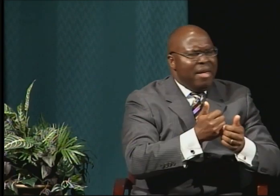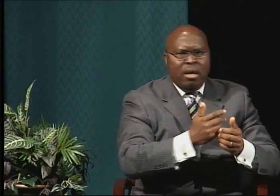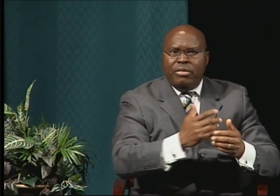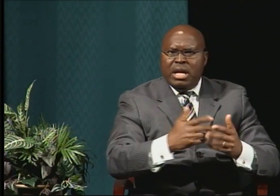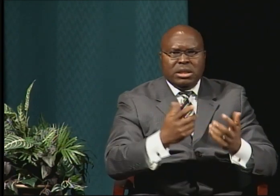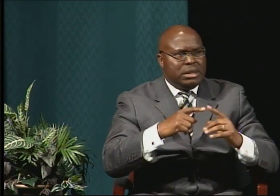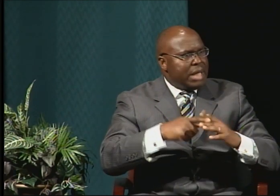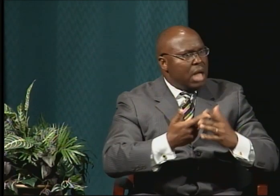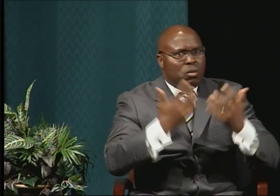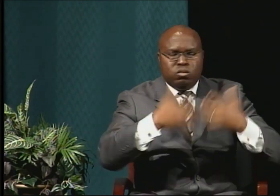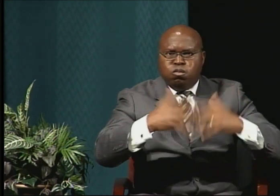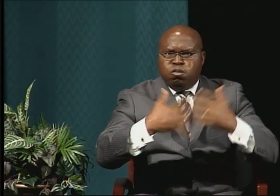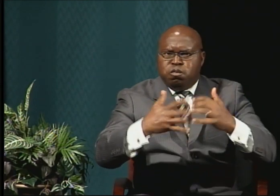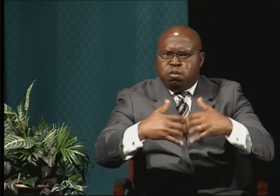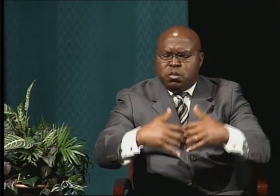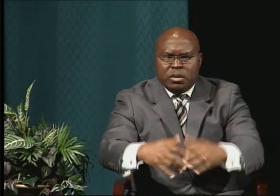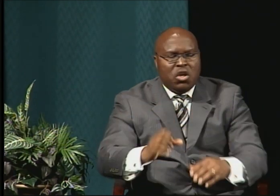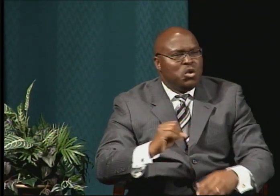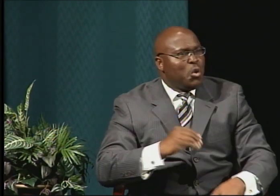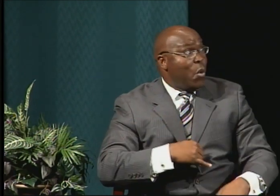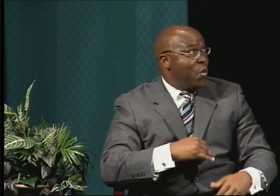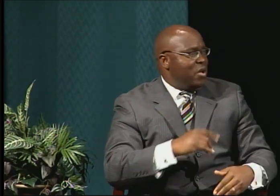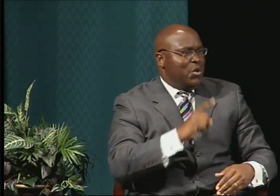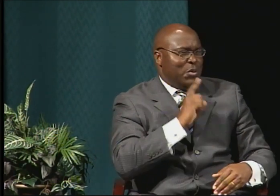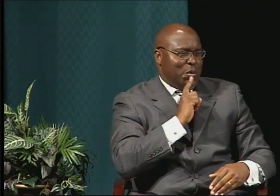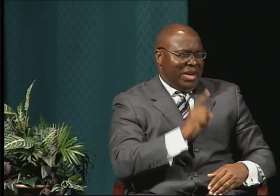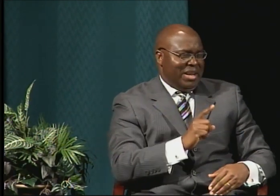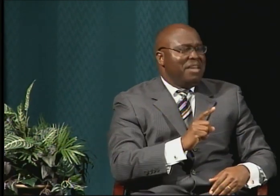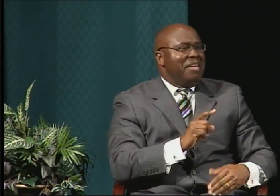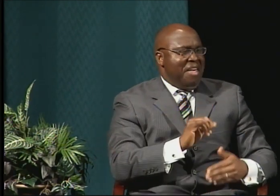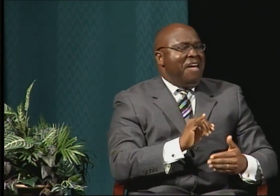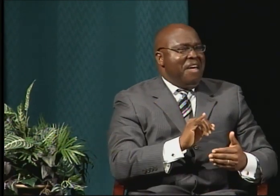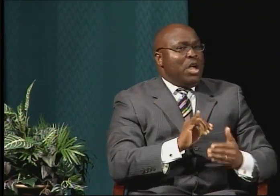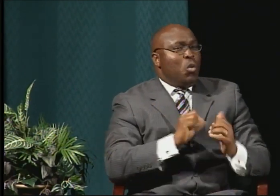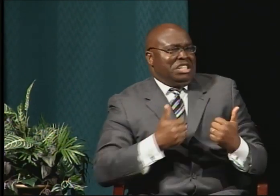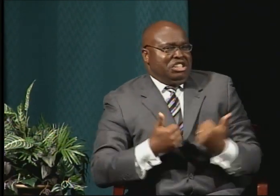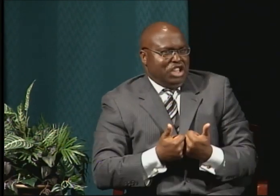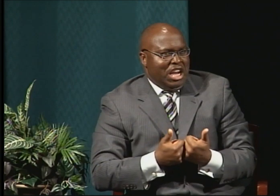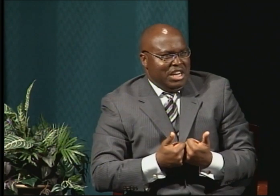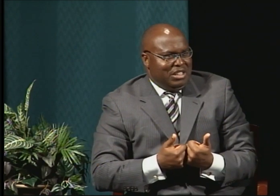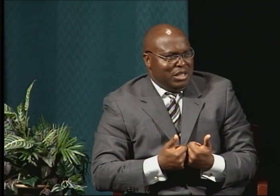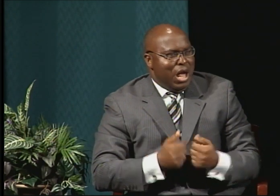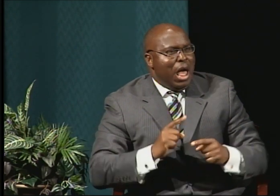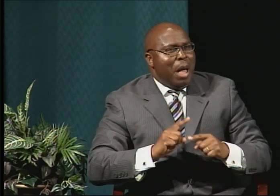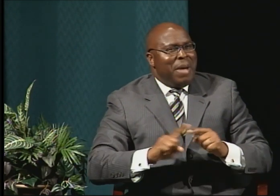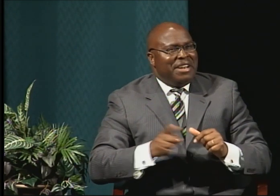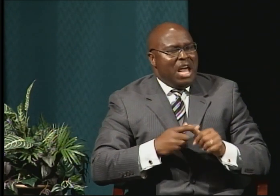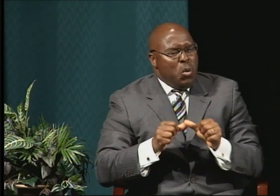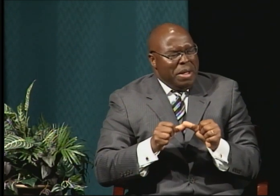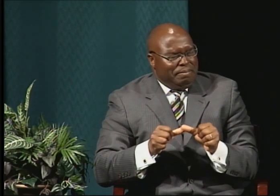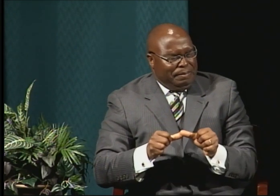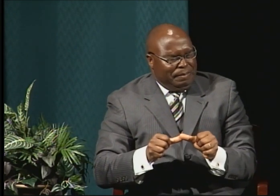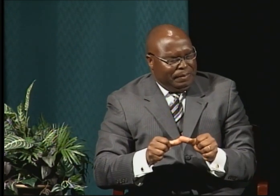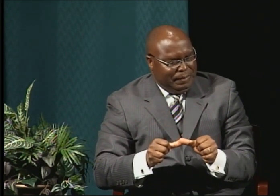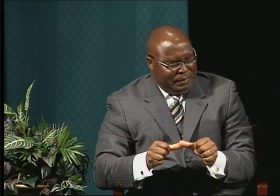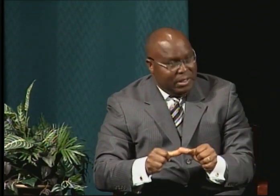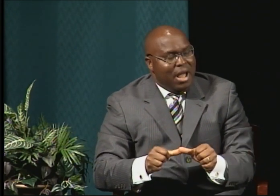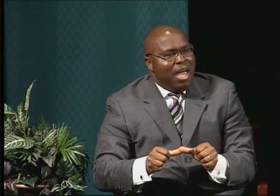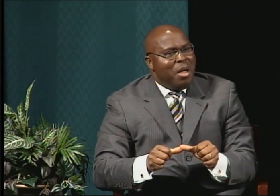So really it was a challenge. But we persevered. And God made a way.